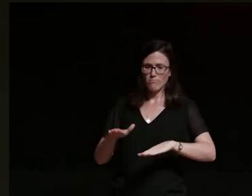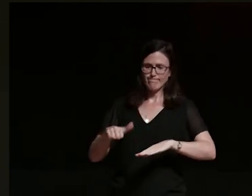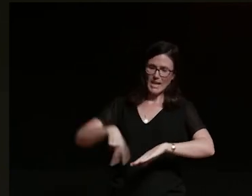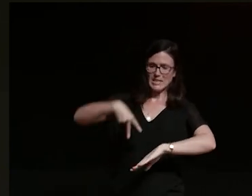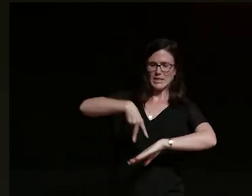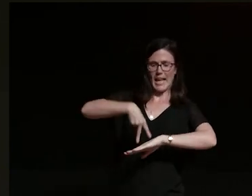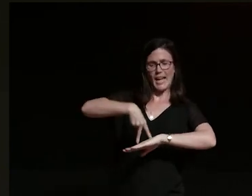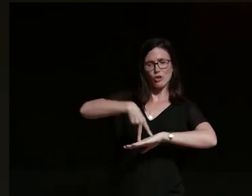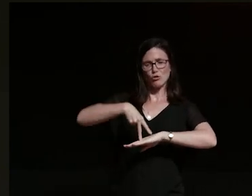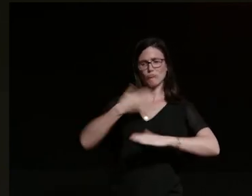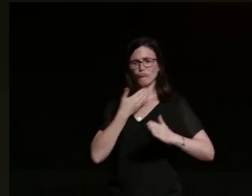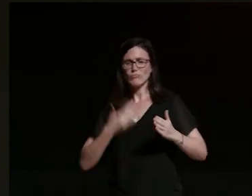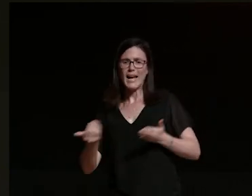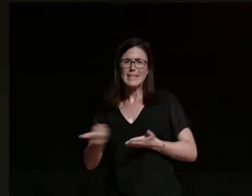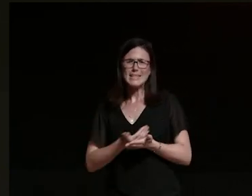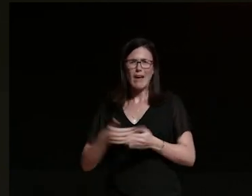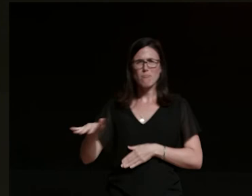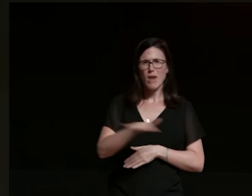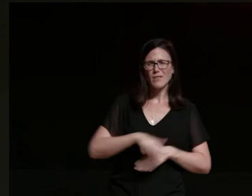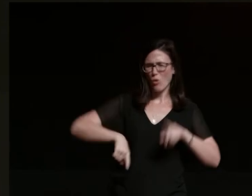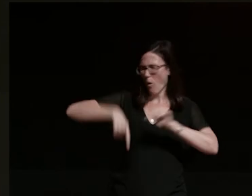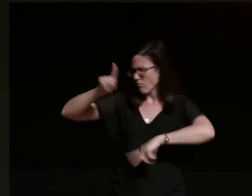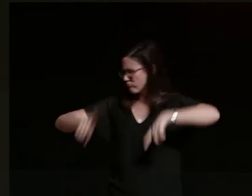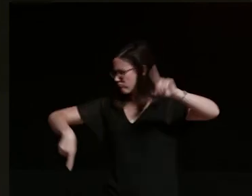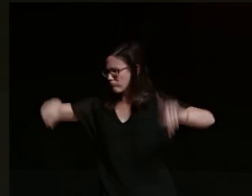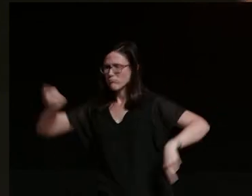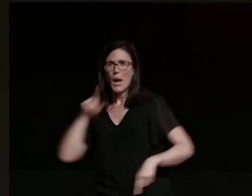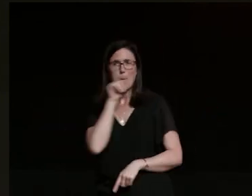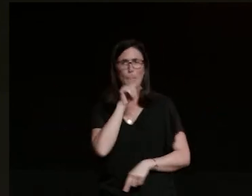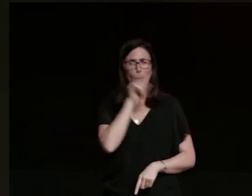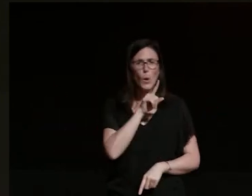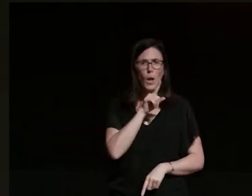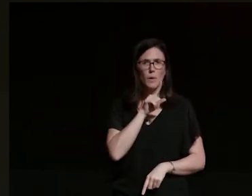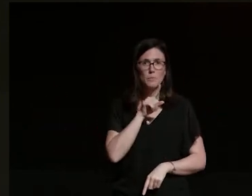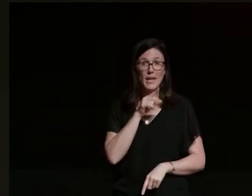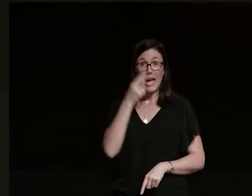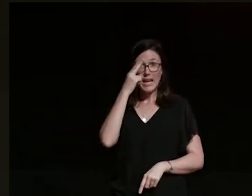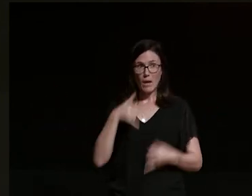safe for identities of various intersections and communities named as one of the 30 under 30 lgbt